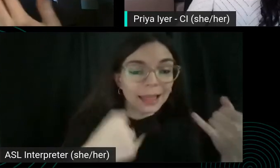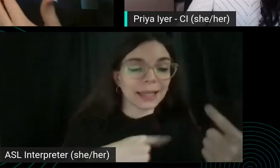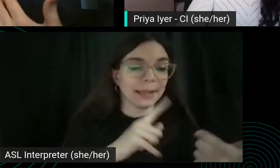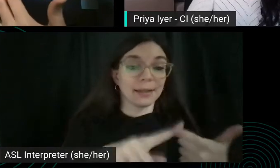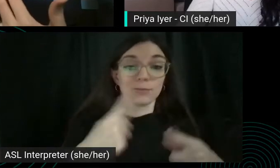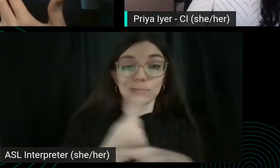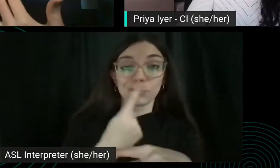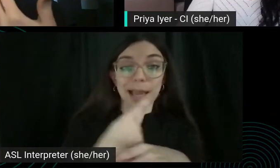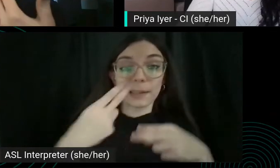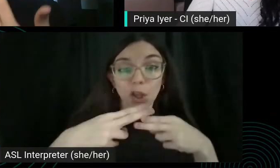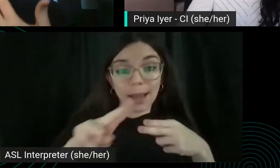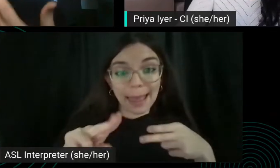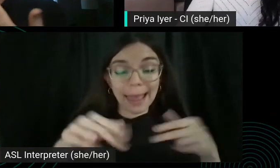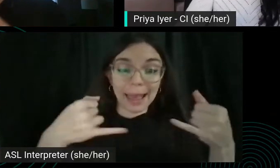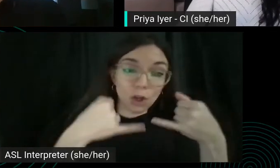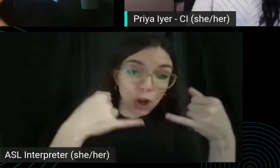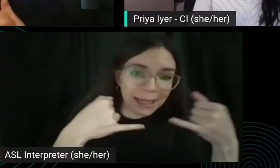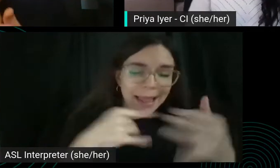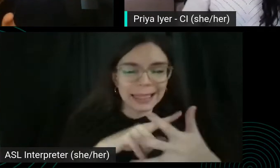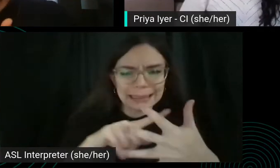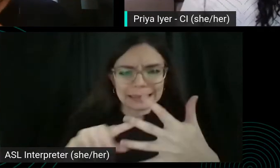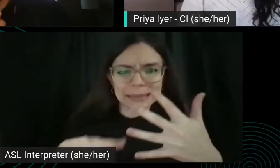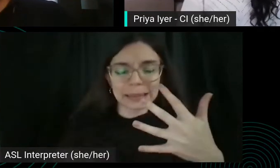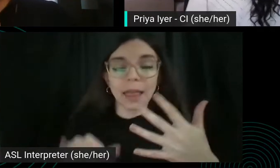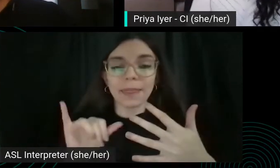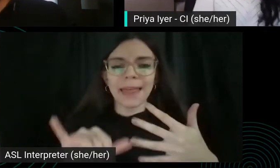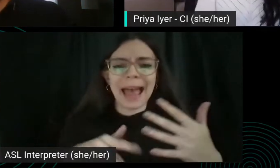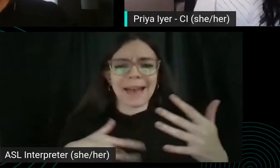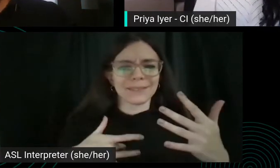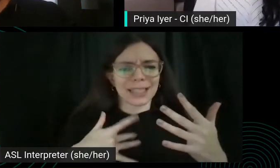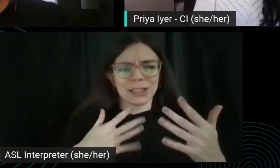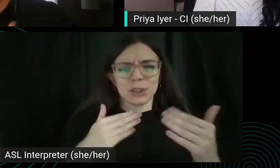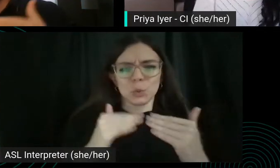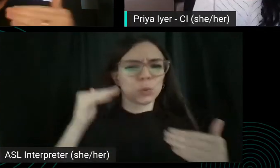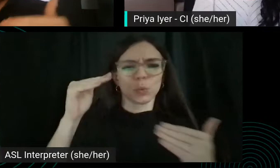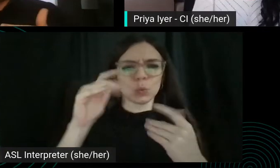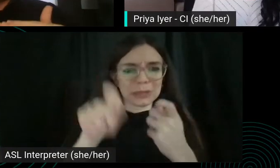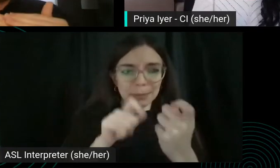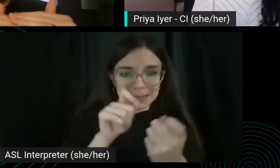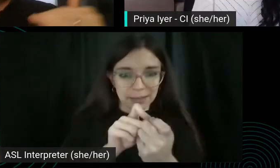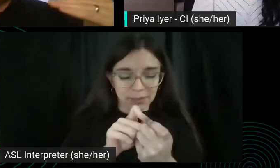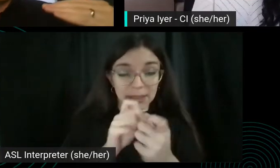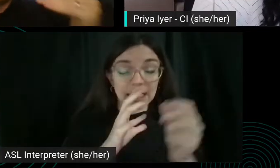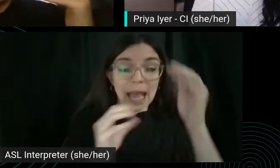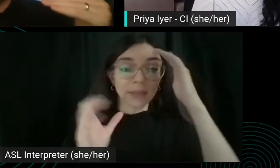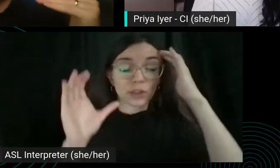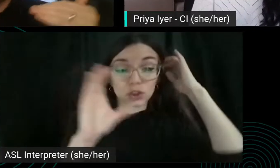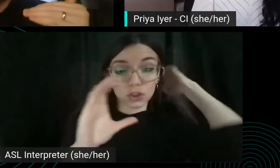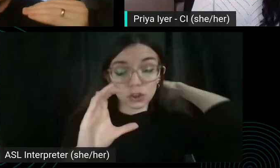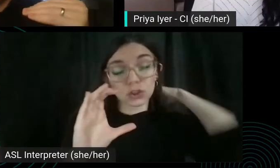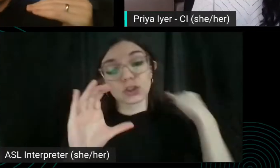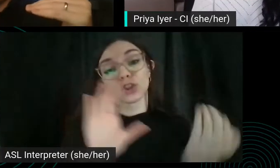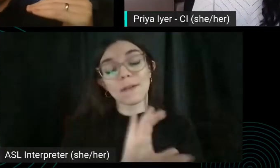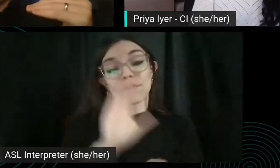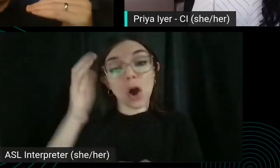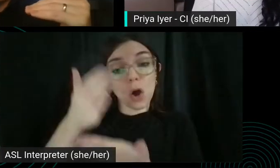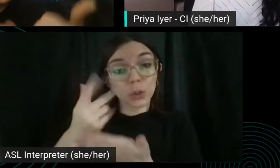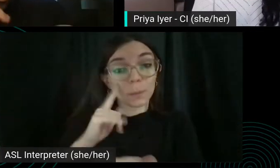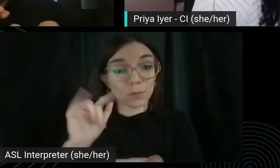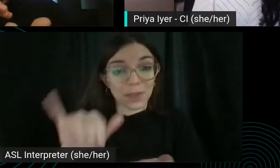Semolina archegonia you like that feels too specific. Right? And the search volume for those were probably not not worth a.